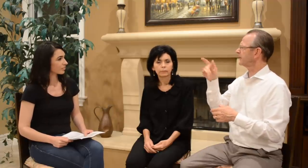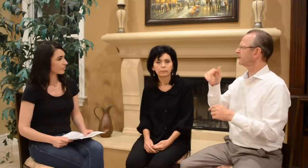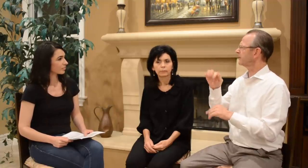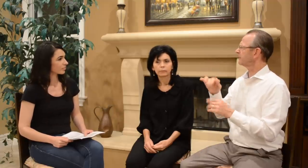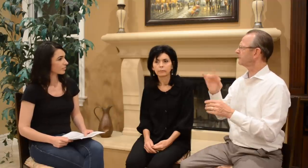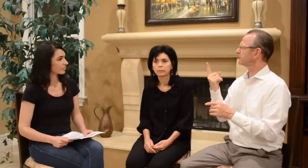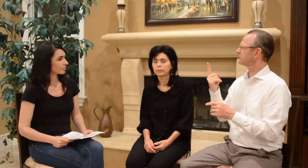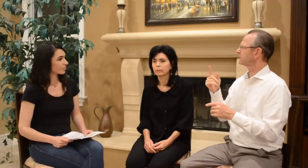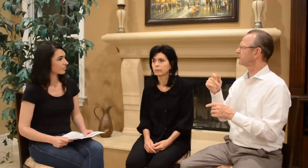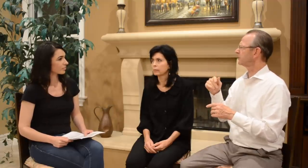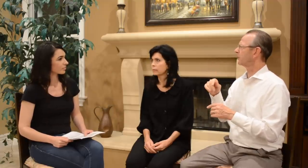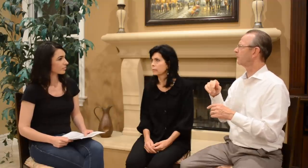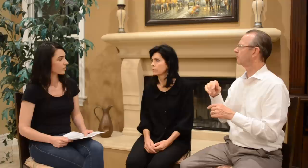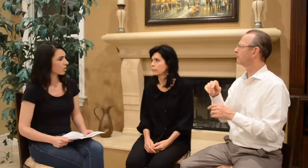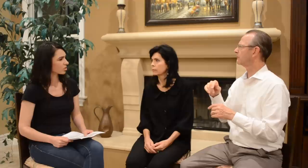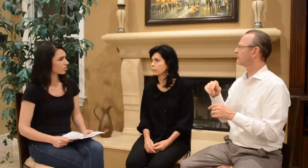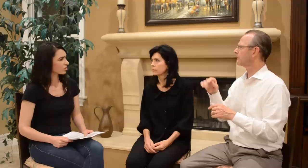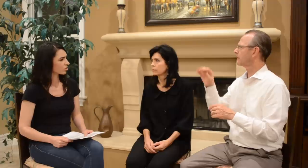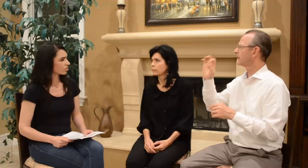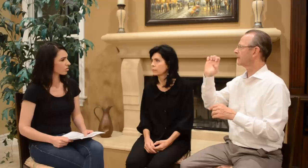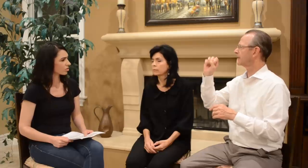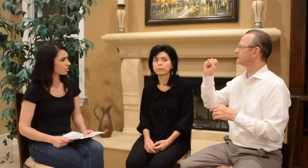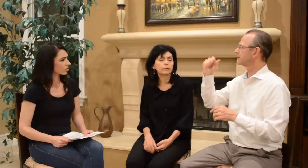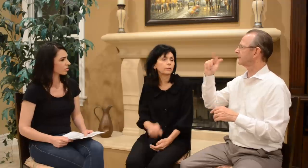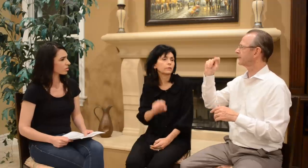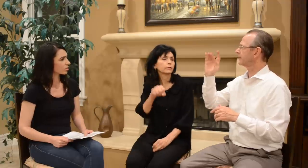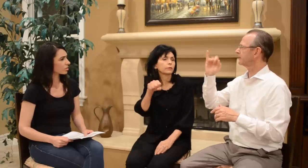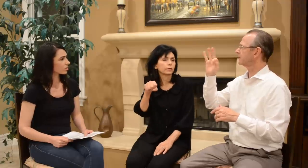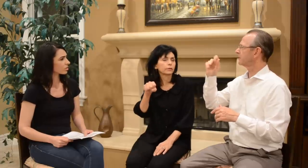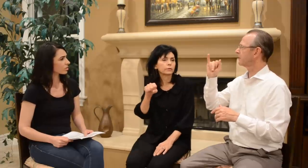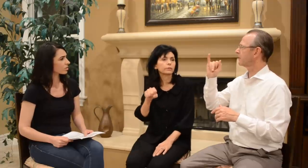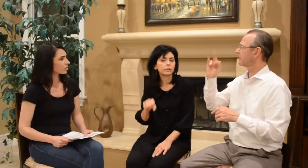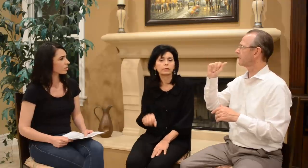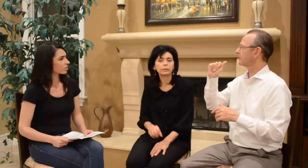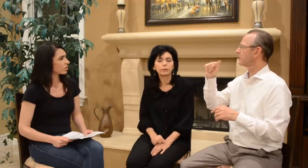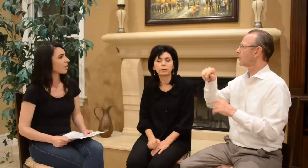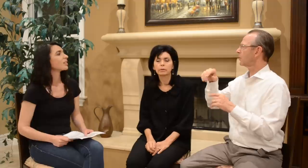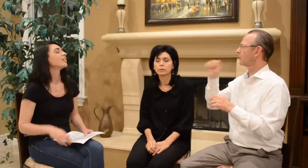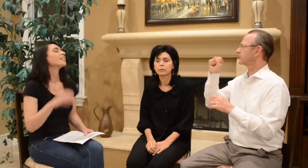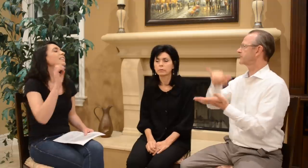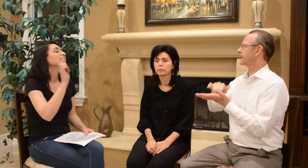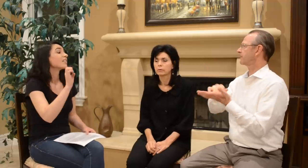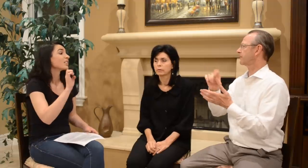Was Estefania there at first? Or no? Mom: Yes, at middle school. E-s-t-e-f-a-n-i-a